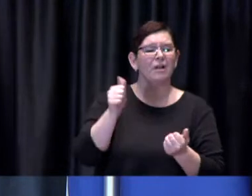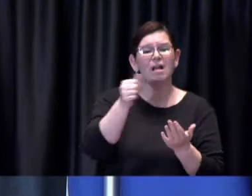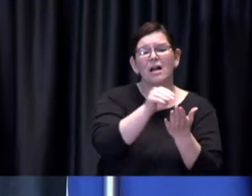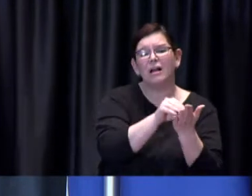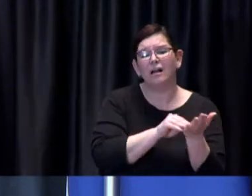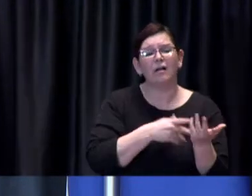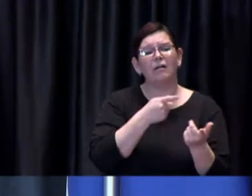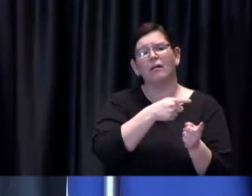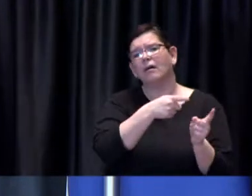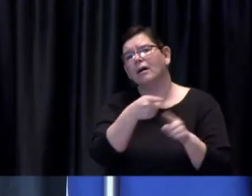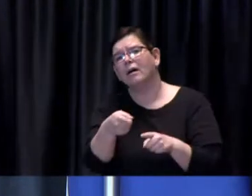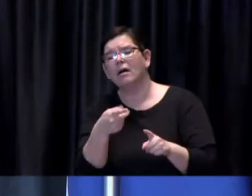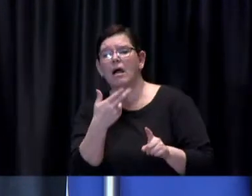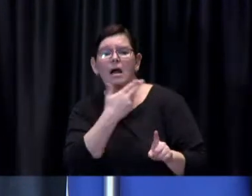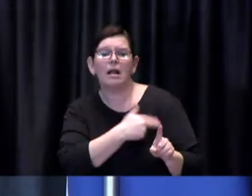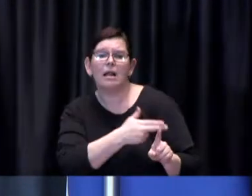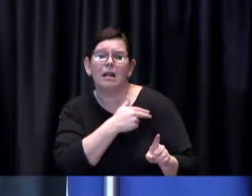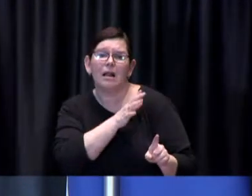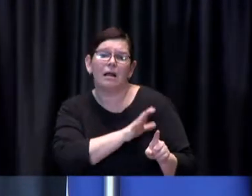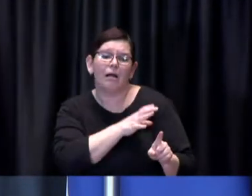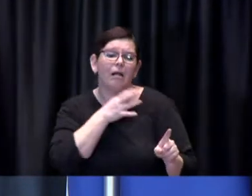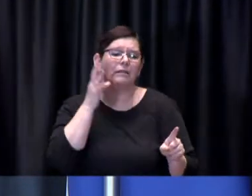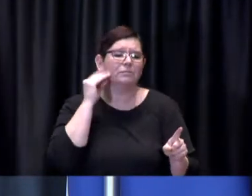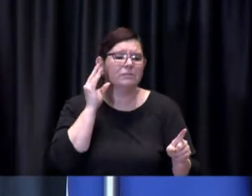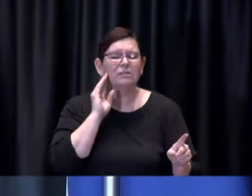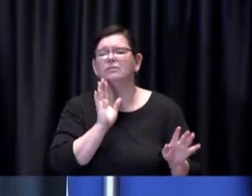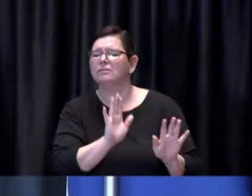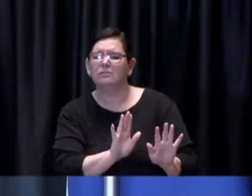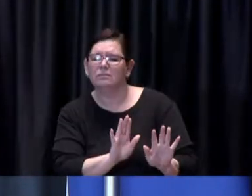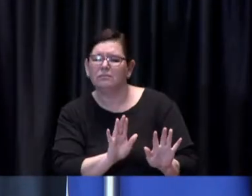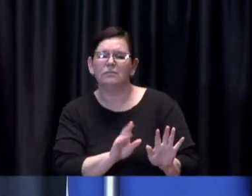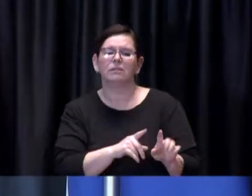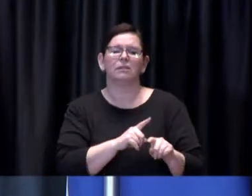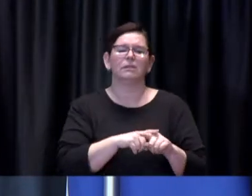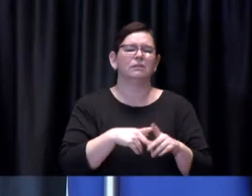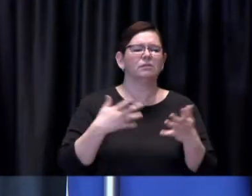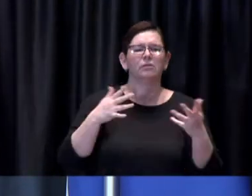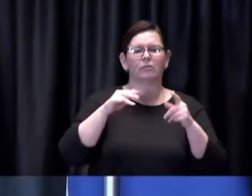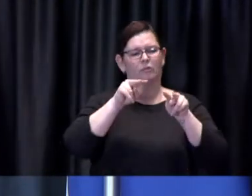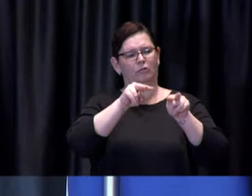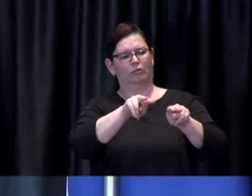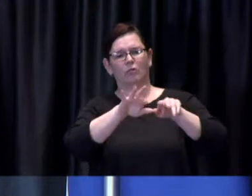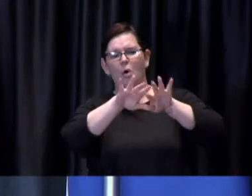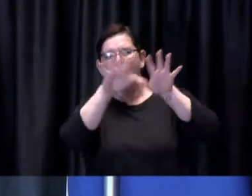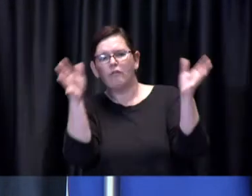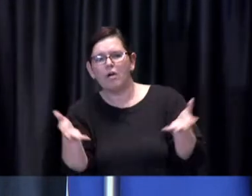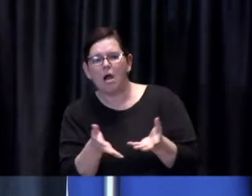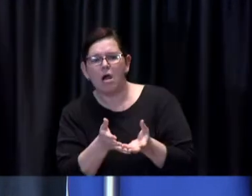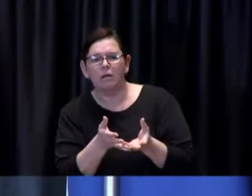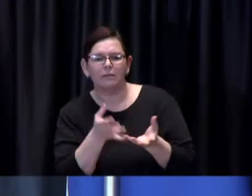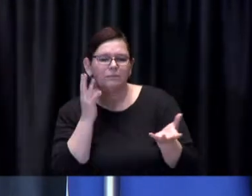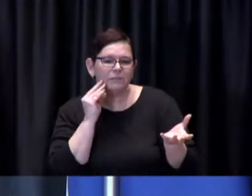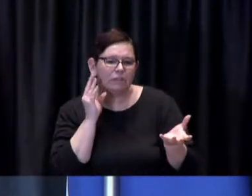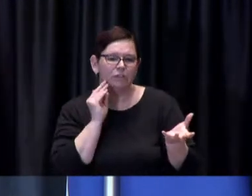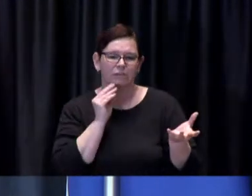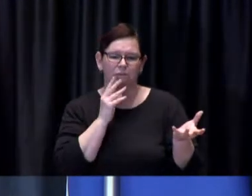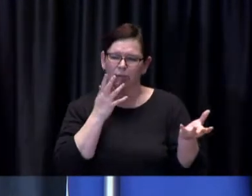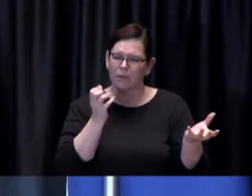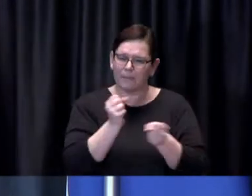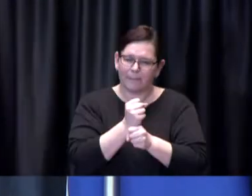but more about the population level experience and ensuring that we're you know informing our actions on